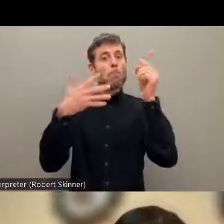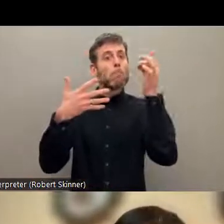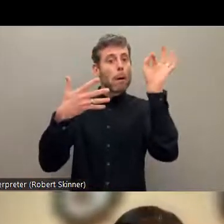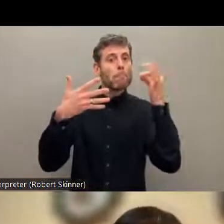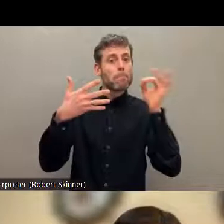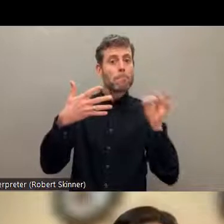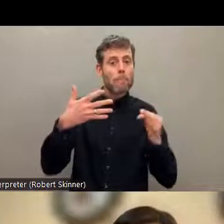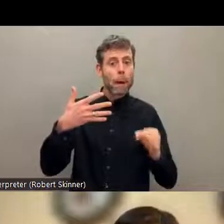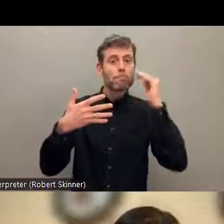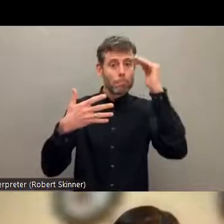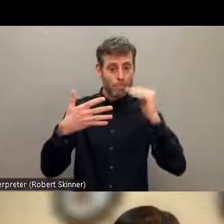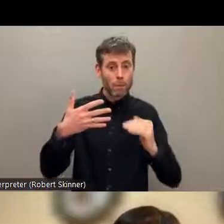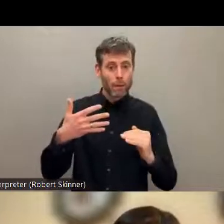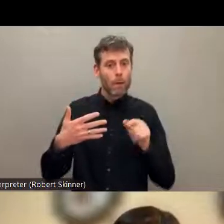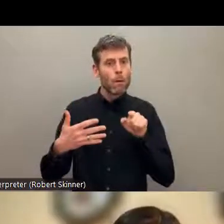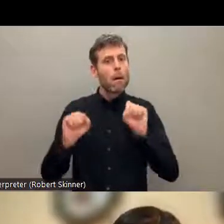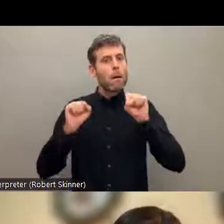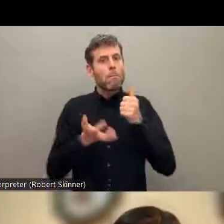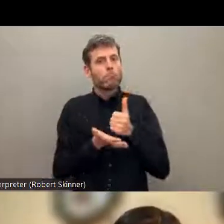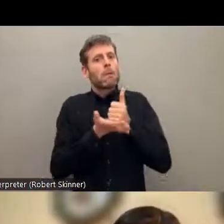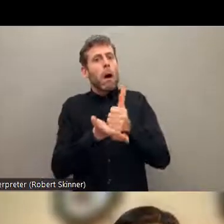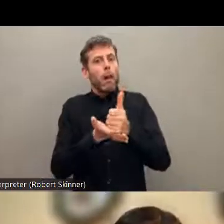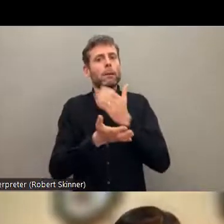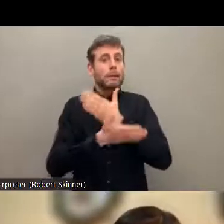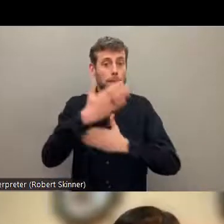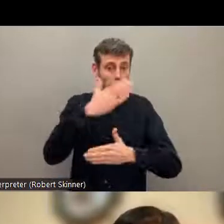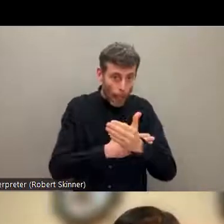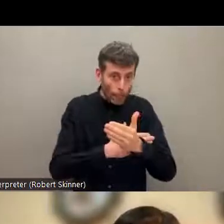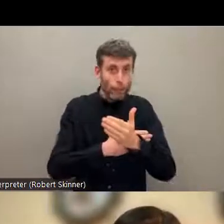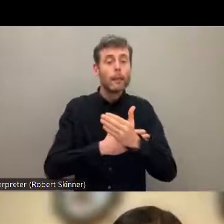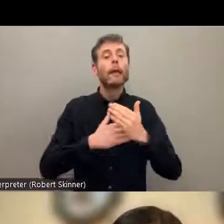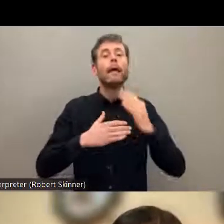people and minority people with disabilities will spot be left